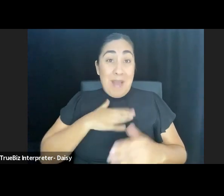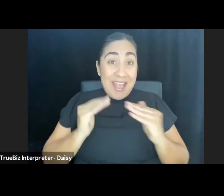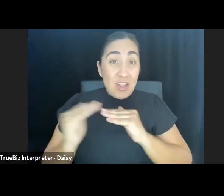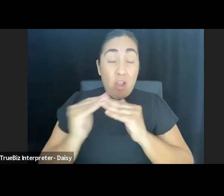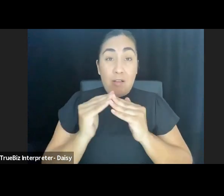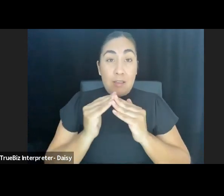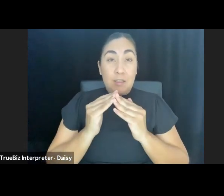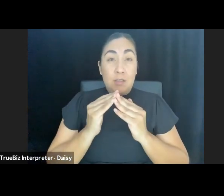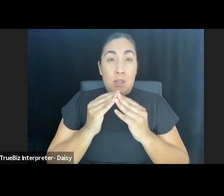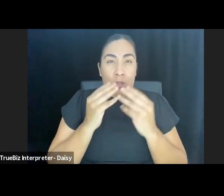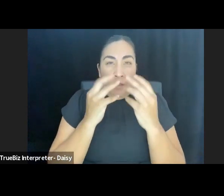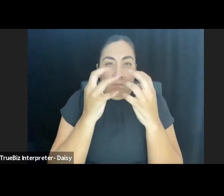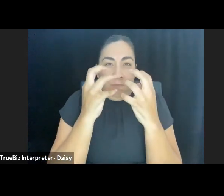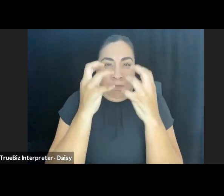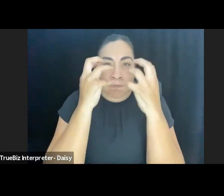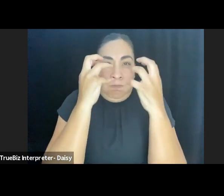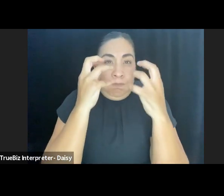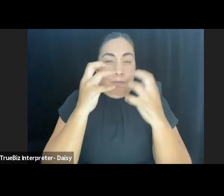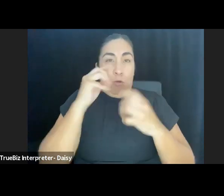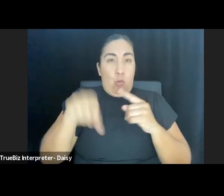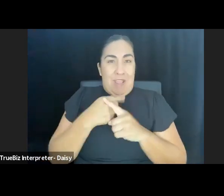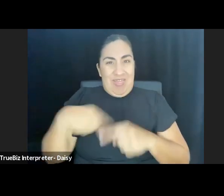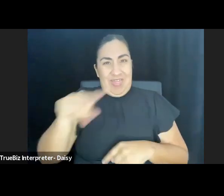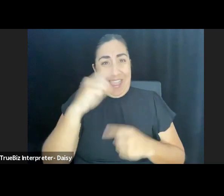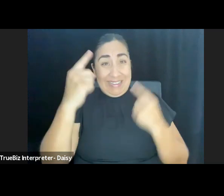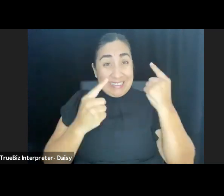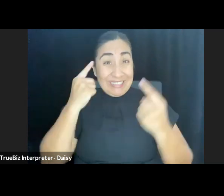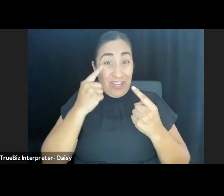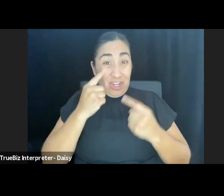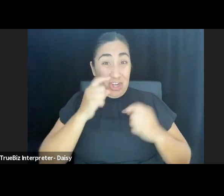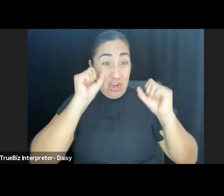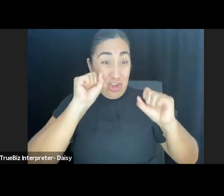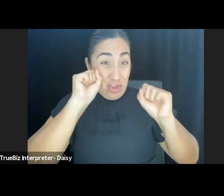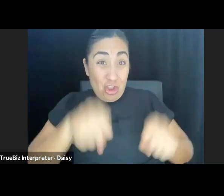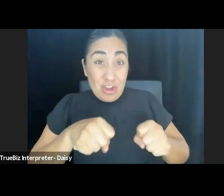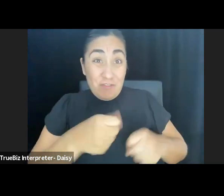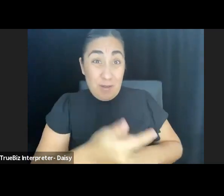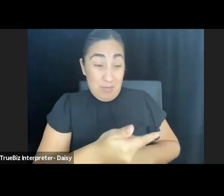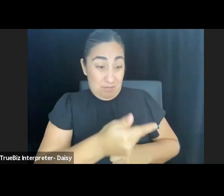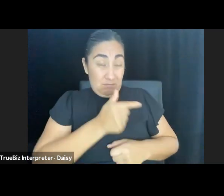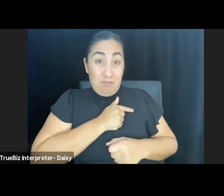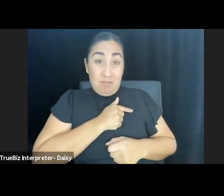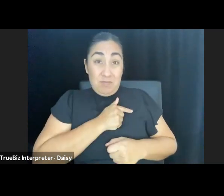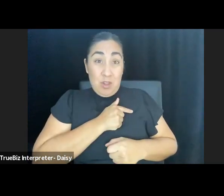as they consider how George Floyd could've been them or their children or their parent